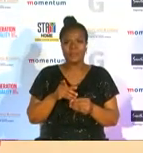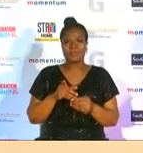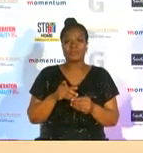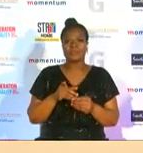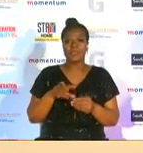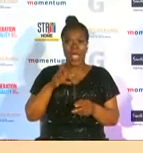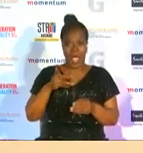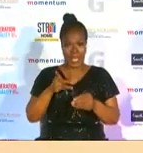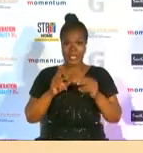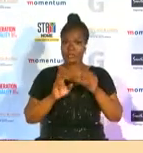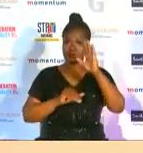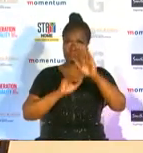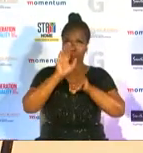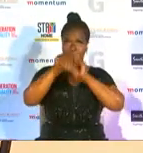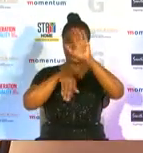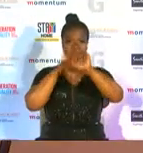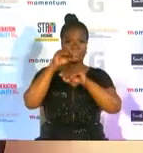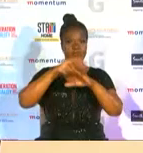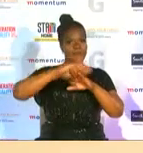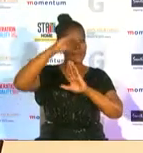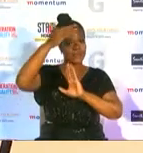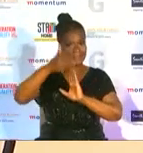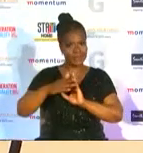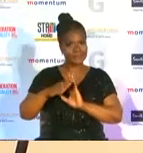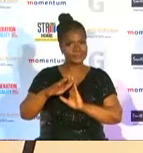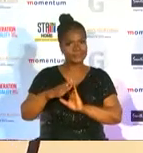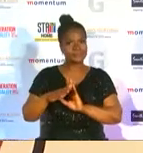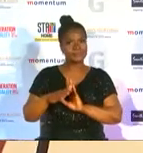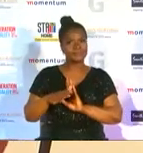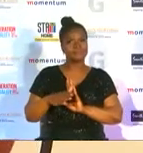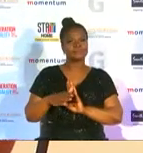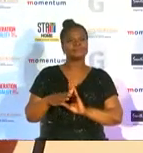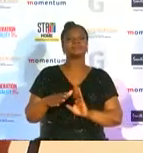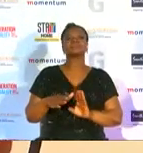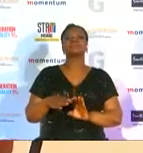absolutely once we learn how to survive with covet or we eradicate it